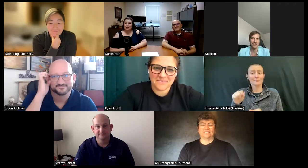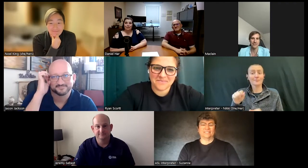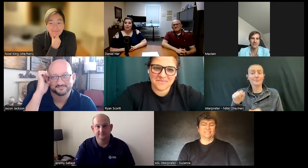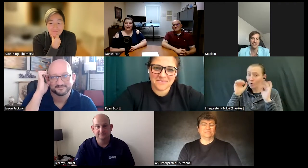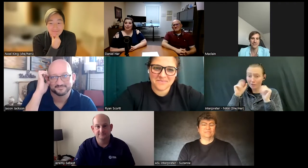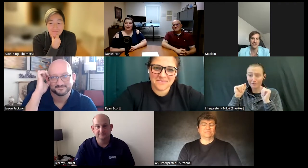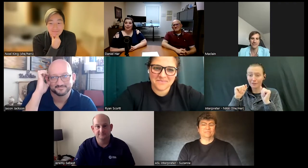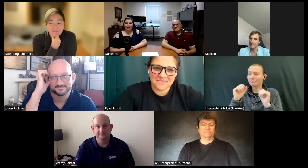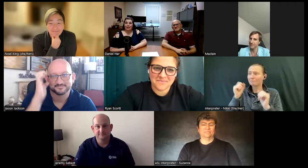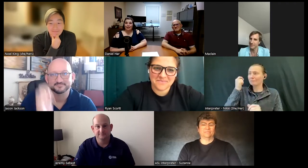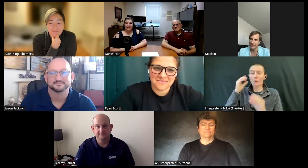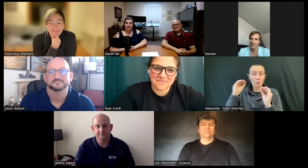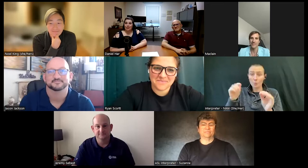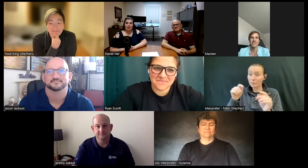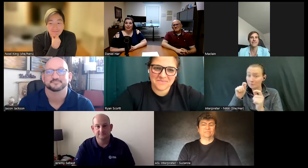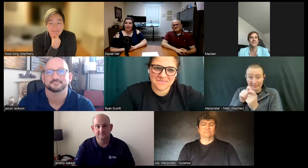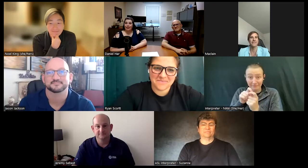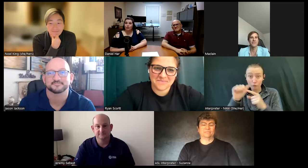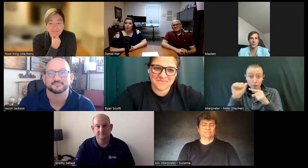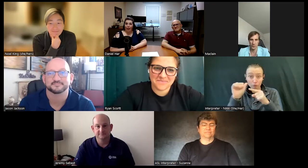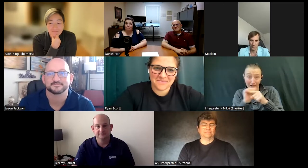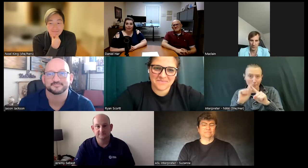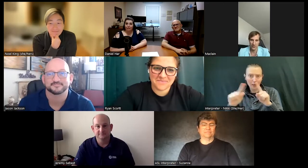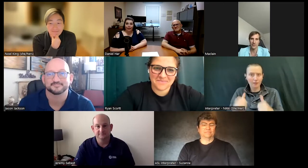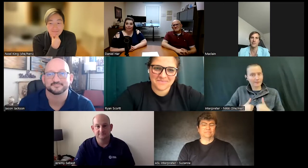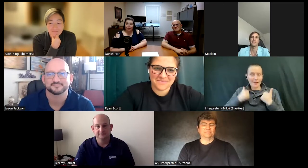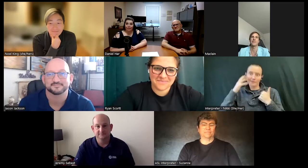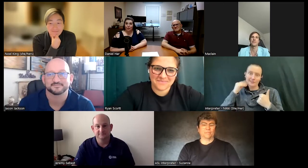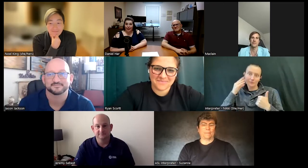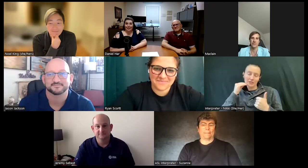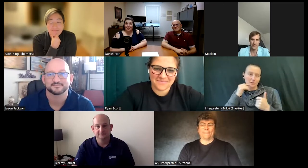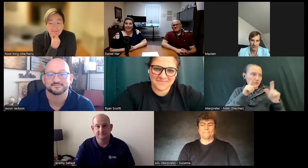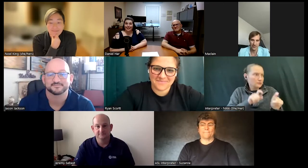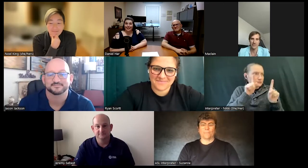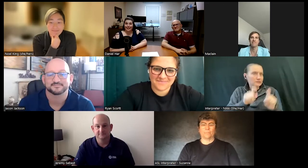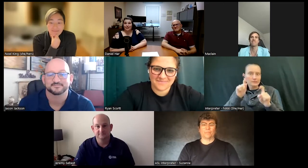specific training but life experience and trial by fire that's great thank you